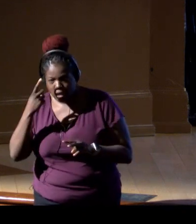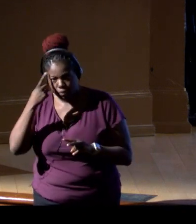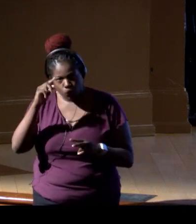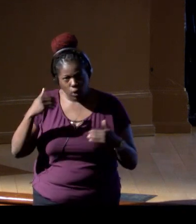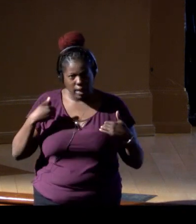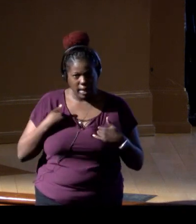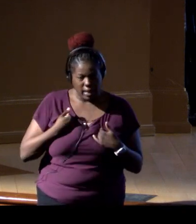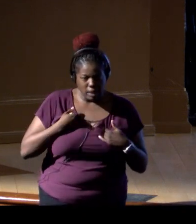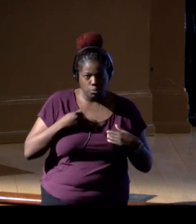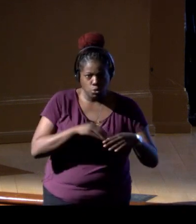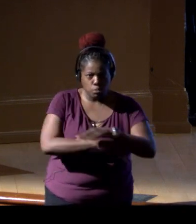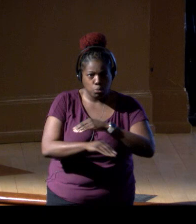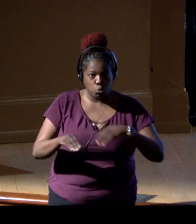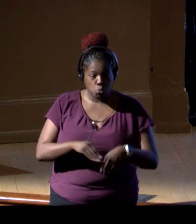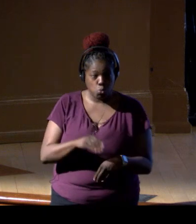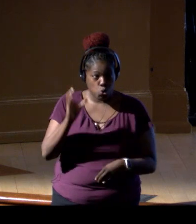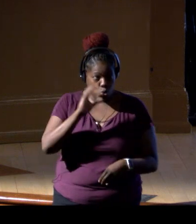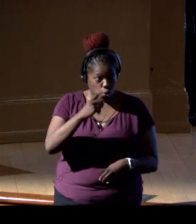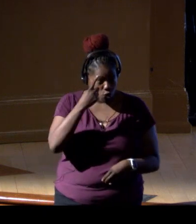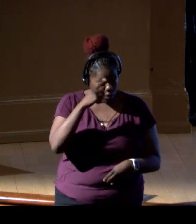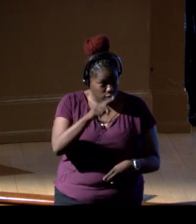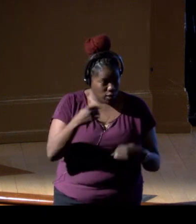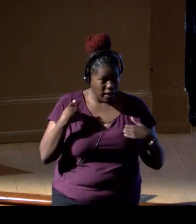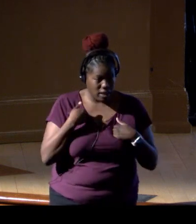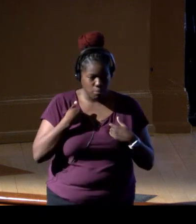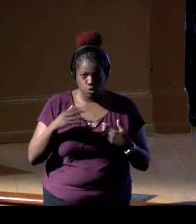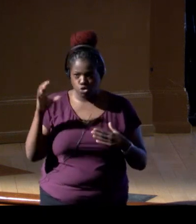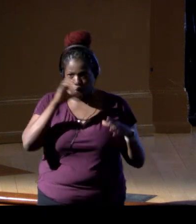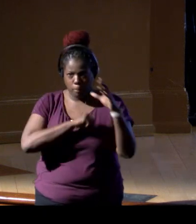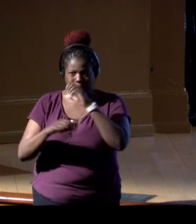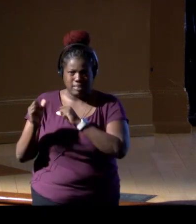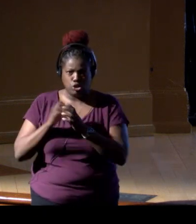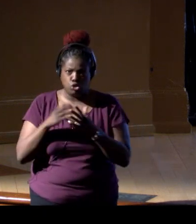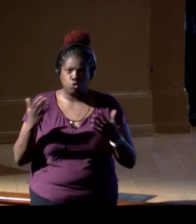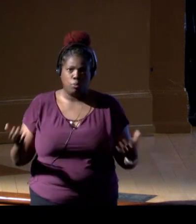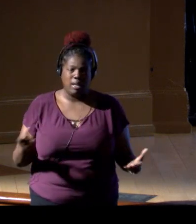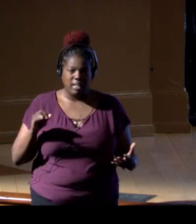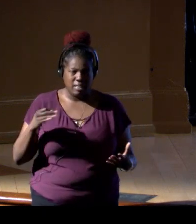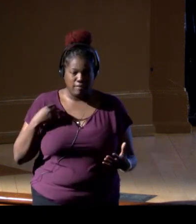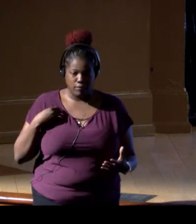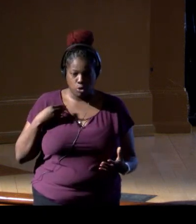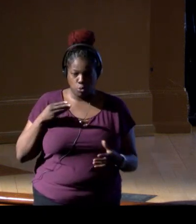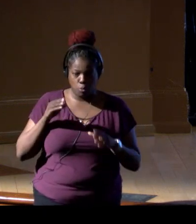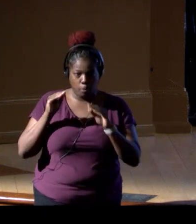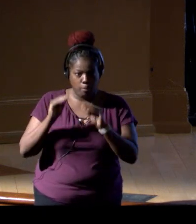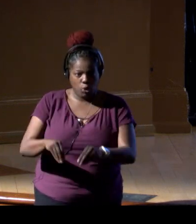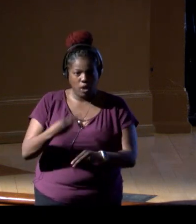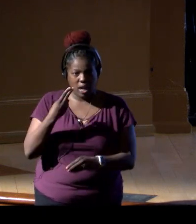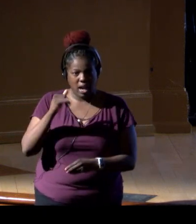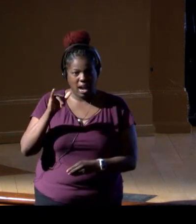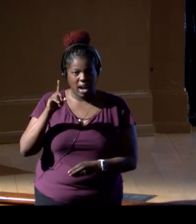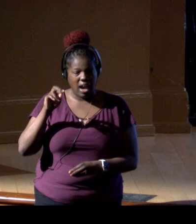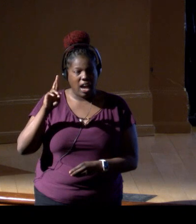When you're looking for animals, there's a lot of animals that you miss. So when you stick a hydrophone in the water, you can hear so much more.